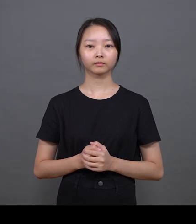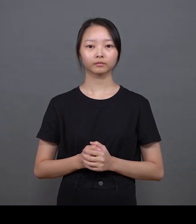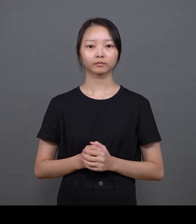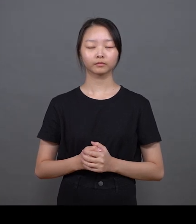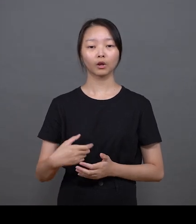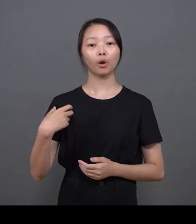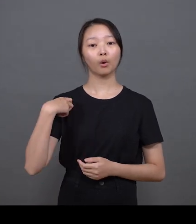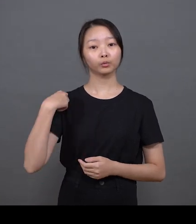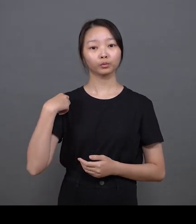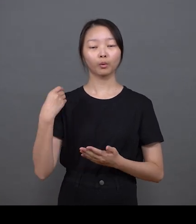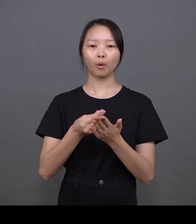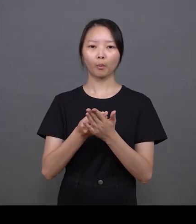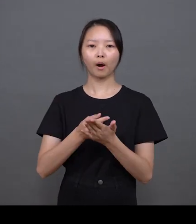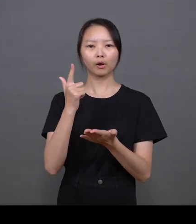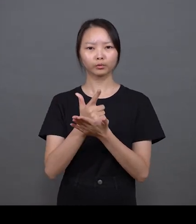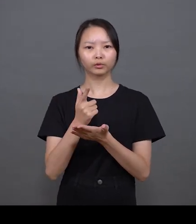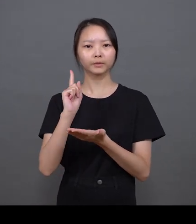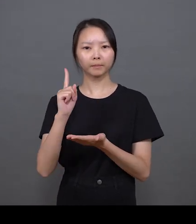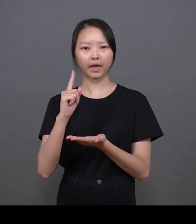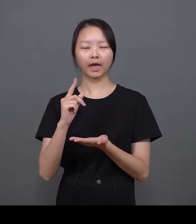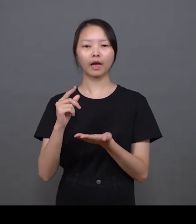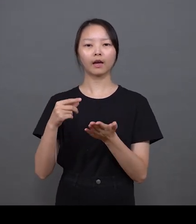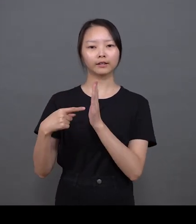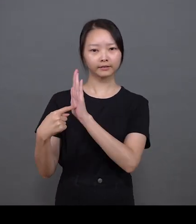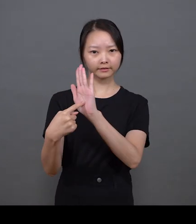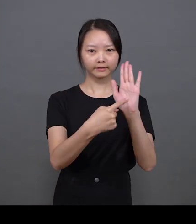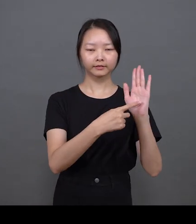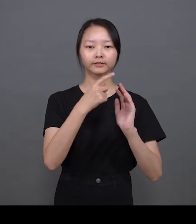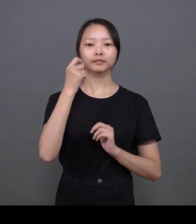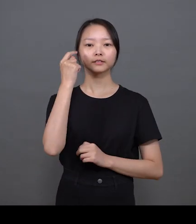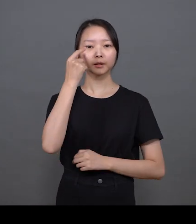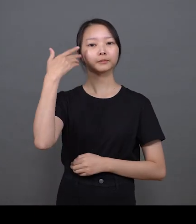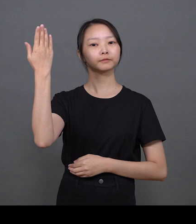Generating ‘qiyun’ (rhythmic vitality) on paper is the essence of Chinese painting